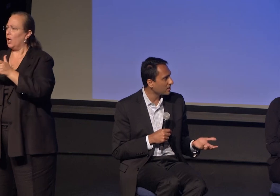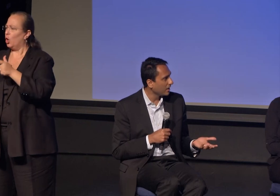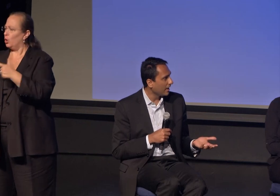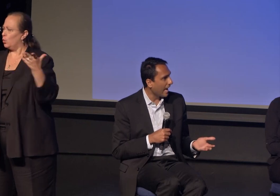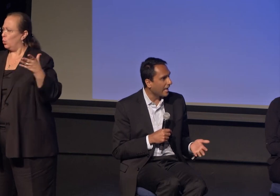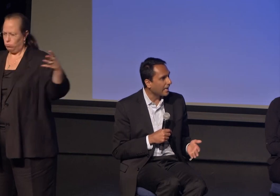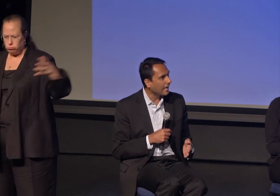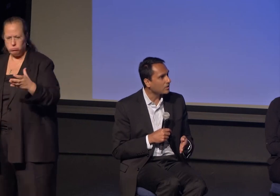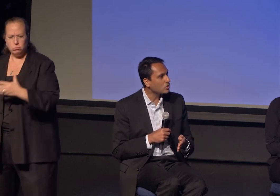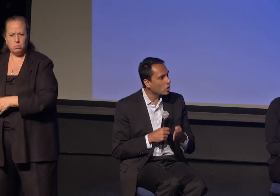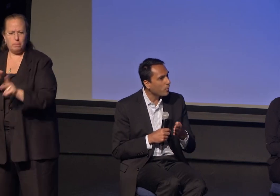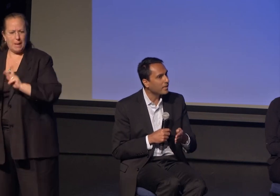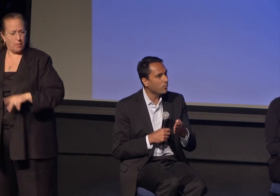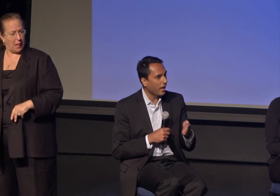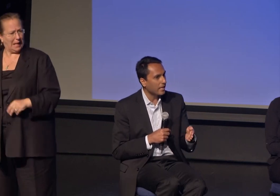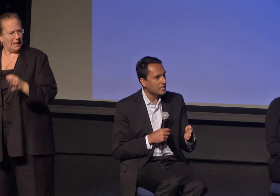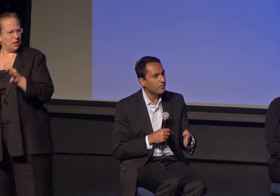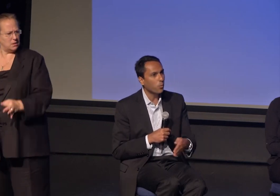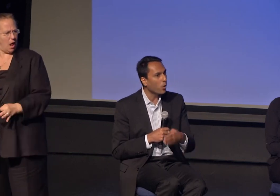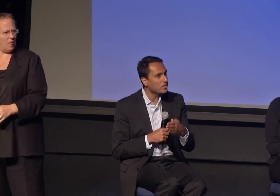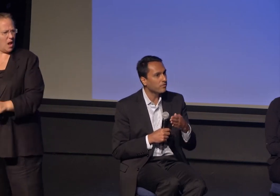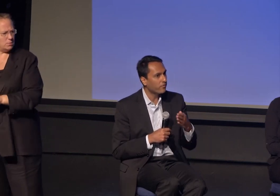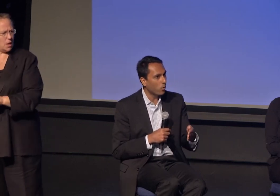And in so many ways, if it wasn't for the slurs